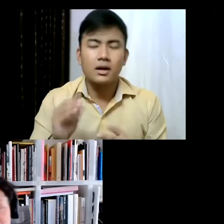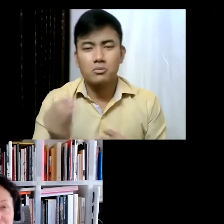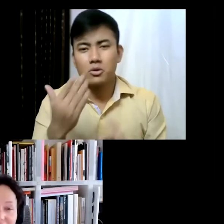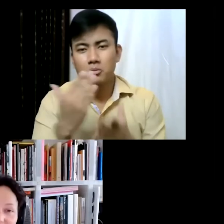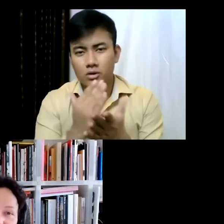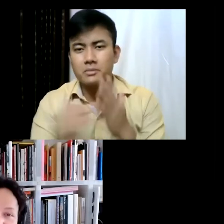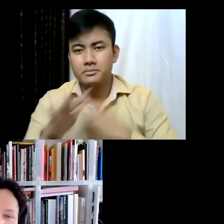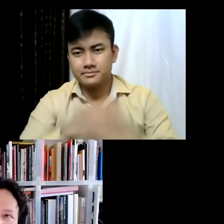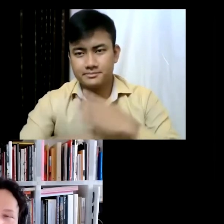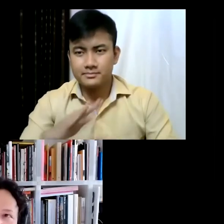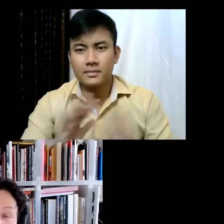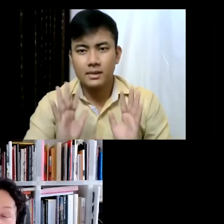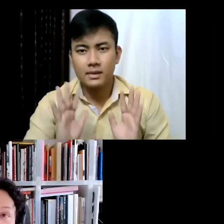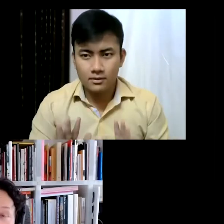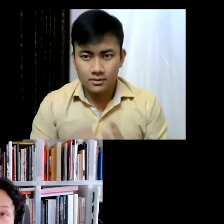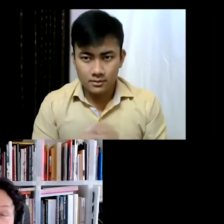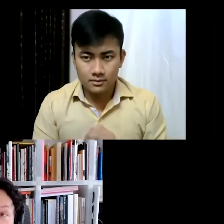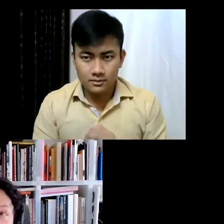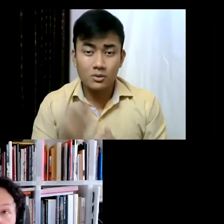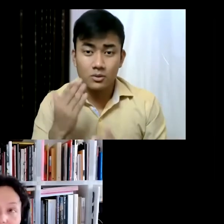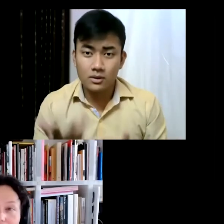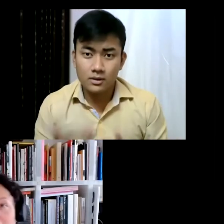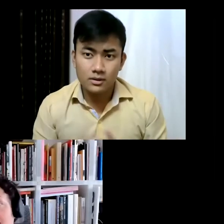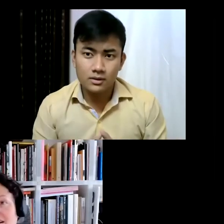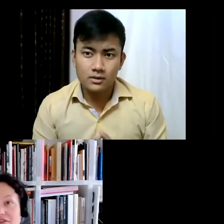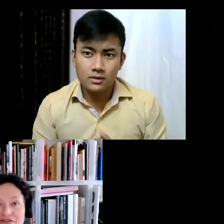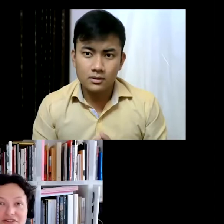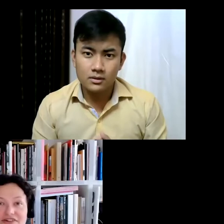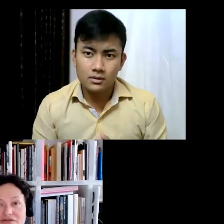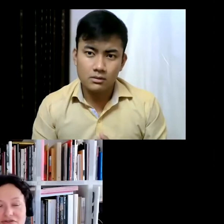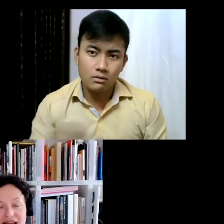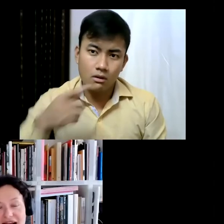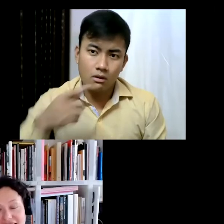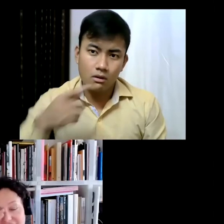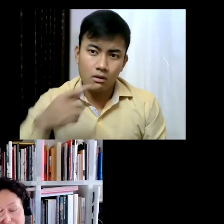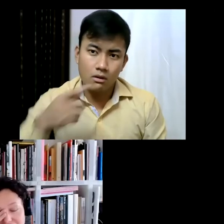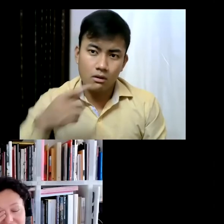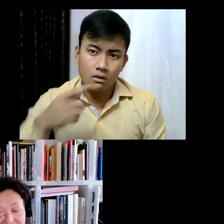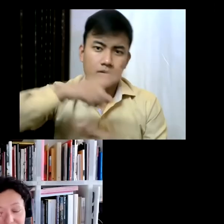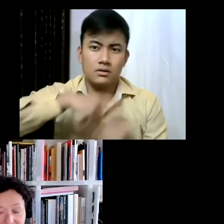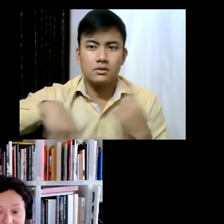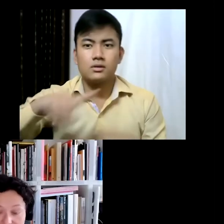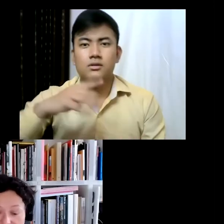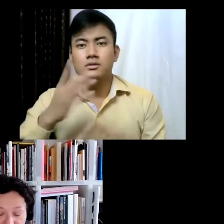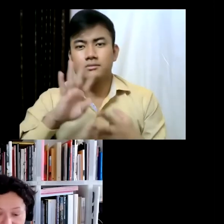not just Documenta actually, because the whole kind of calendar of international exhibitions